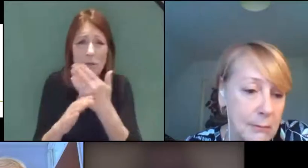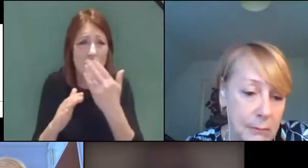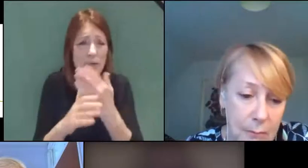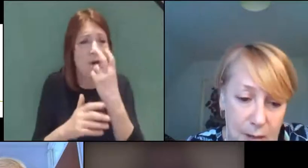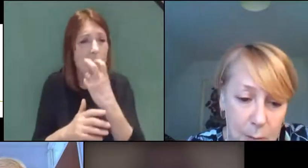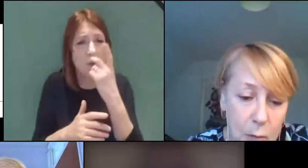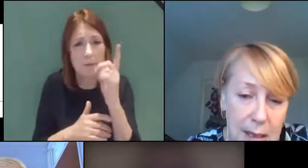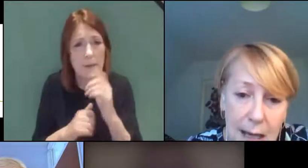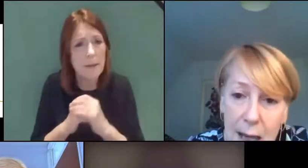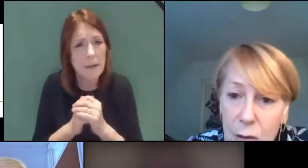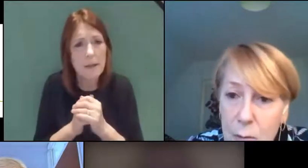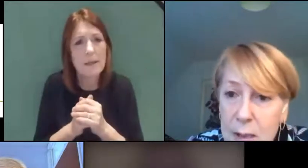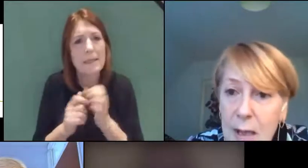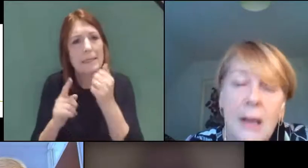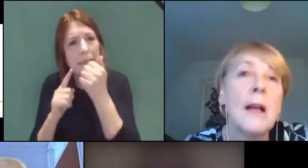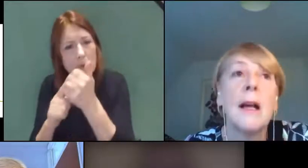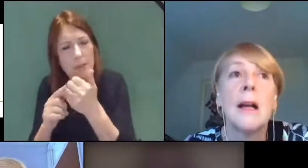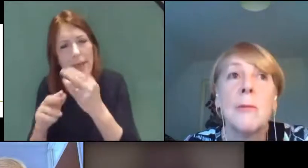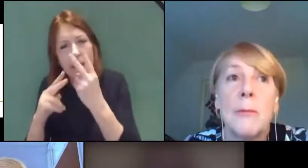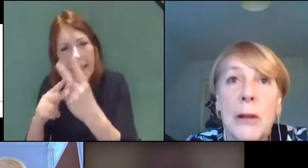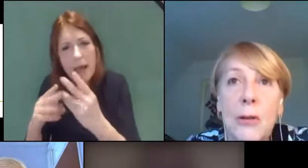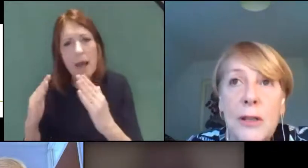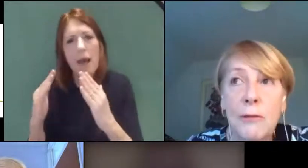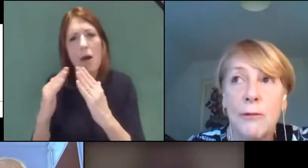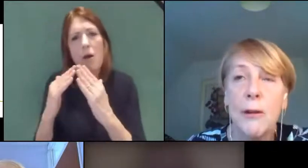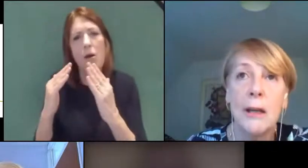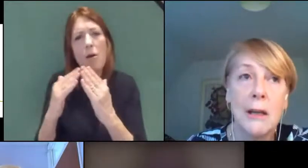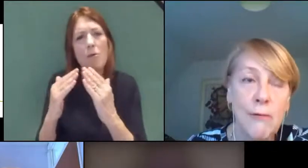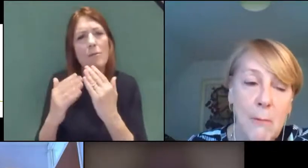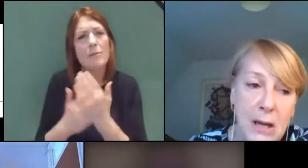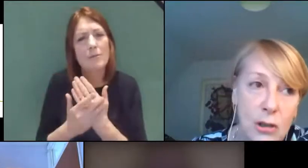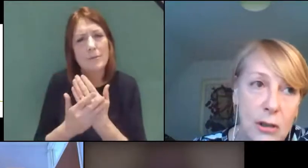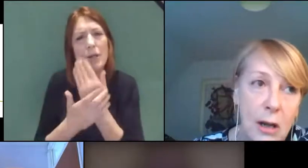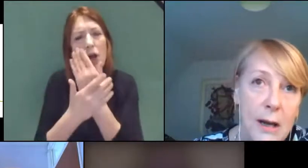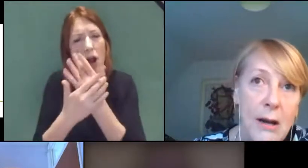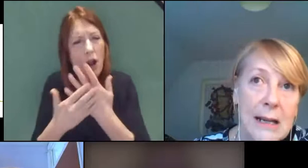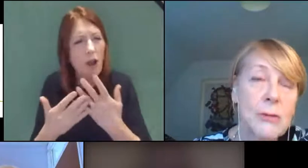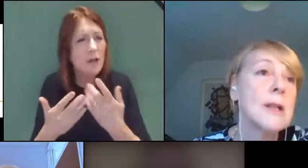in supporting care homes. Lots of information going out,